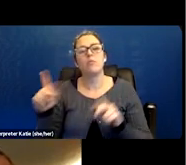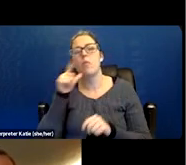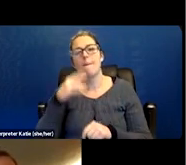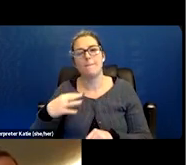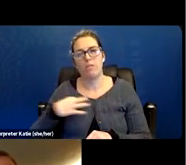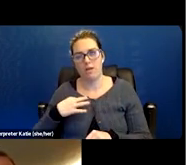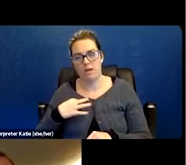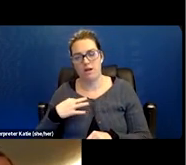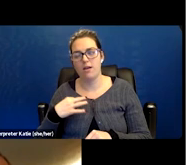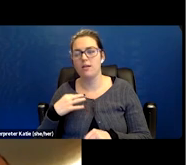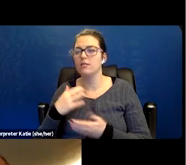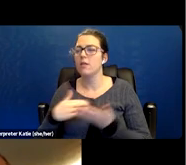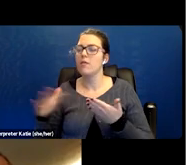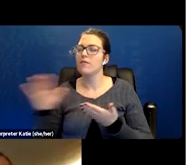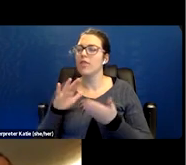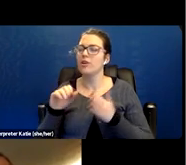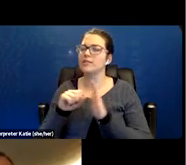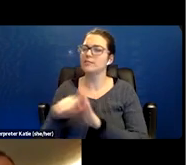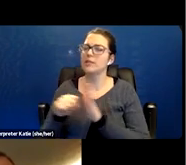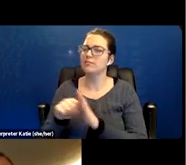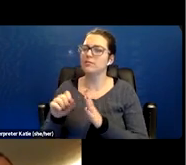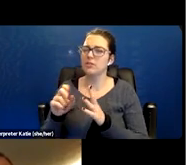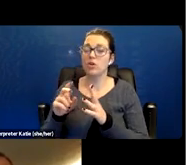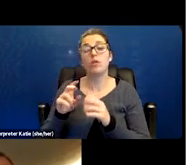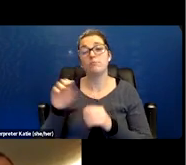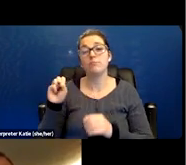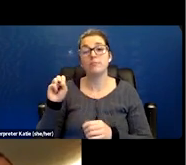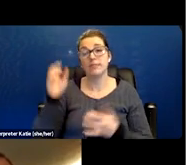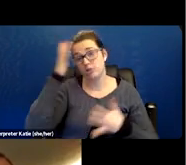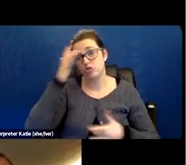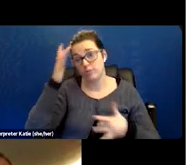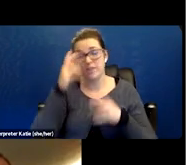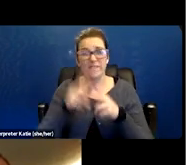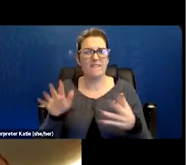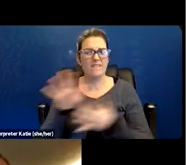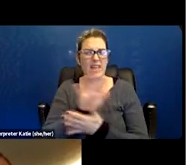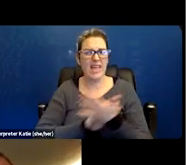of some of these syndromes probably don't get the best decision